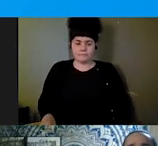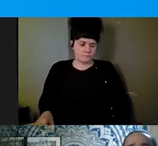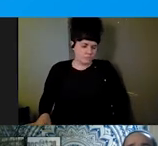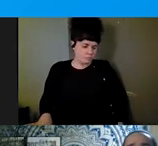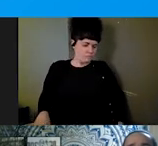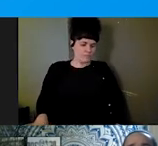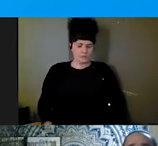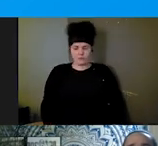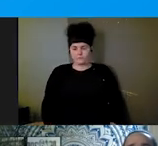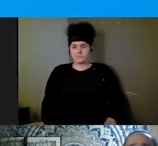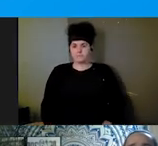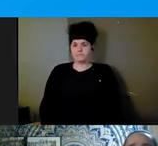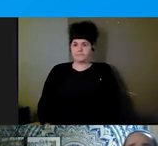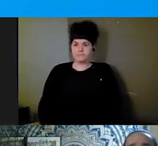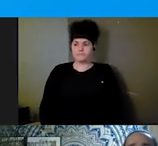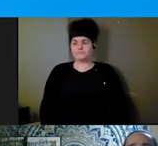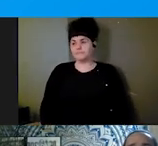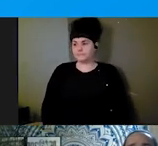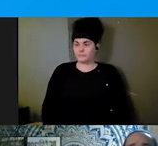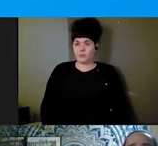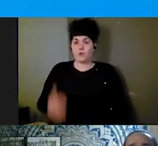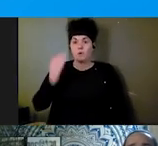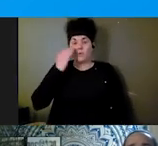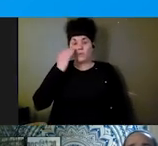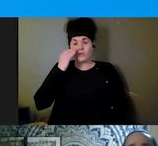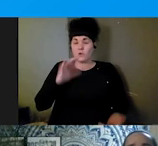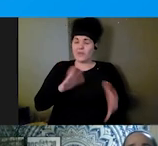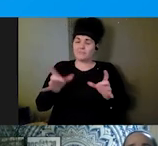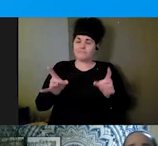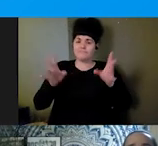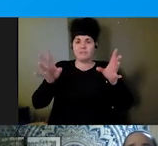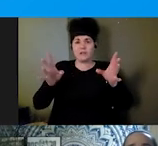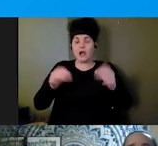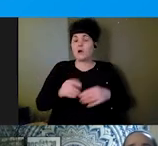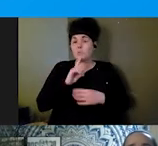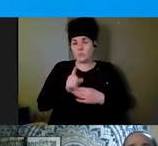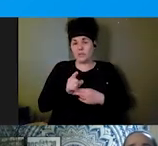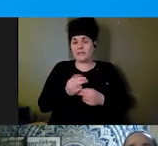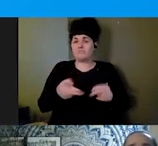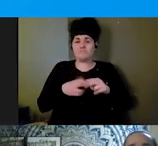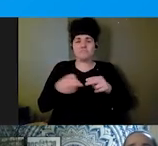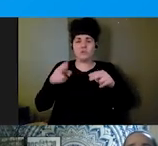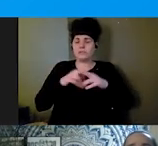are increasing in intensity and frequency. I'm sure that is no surprise to all of us as